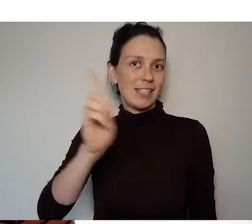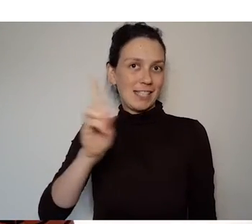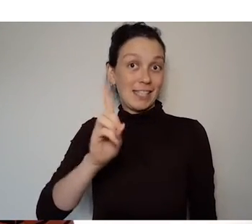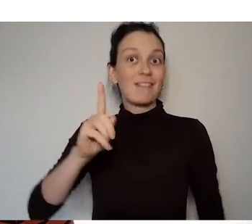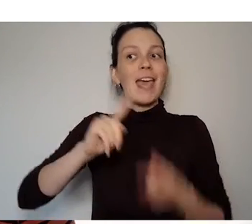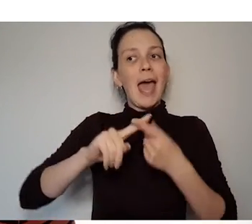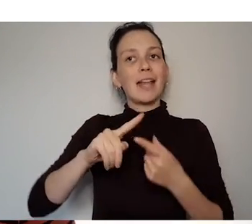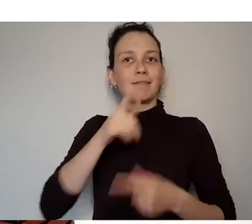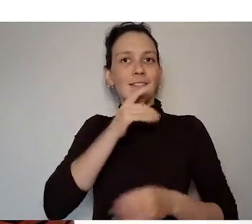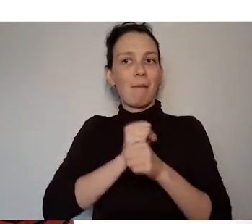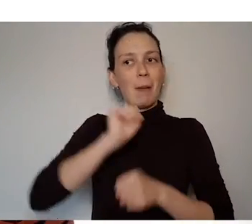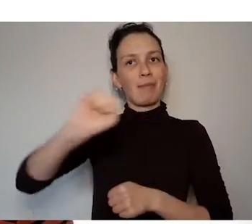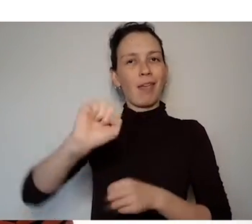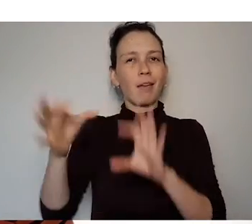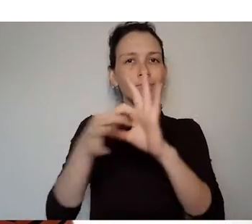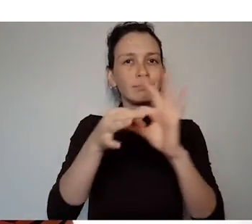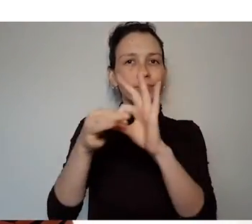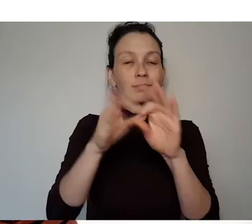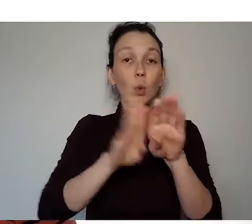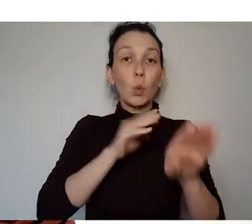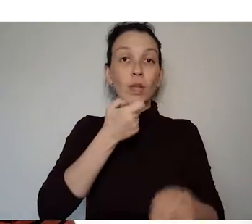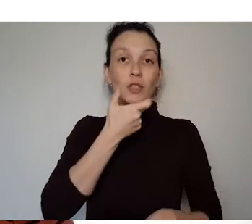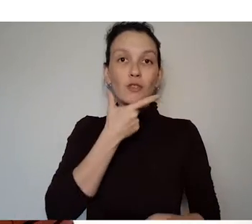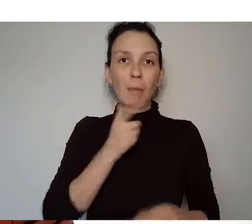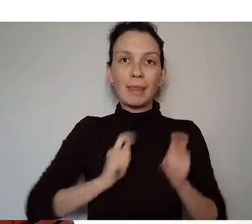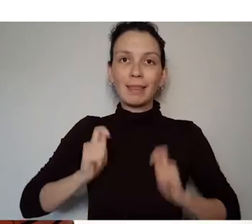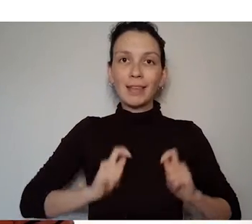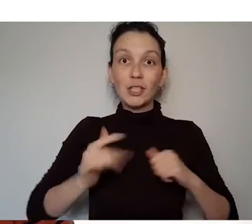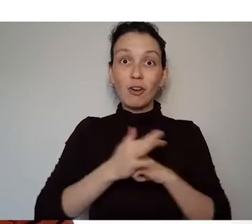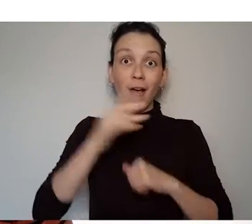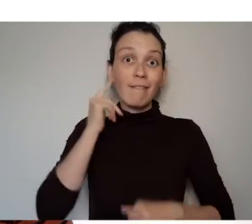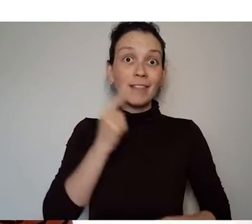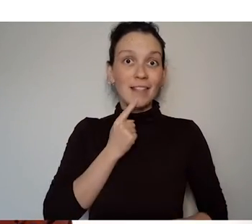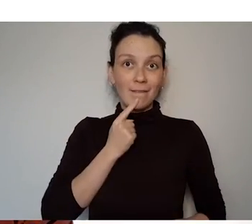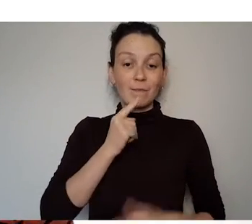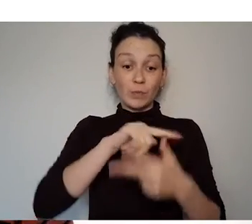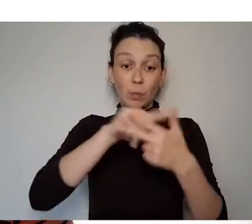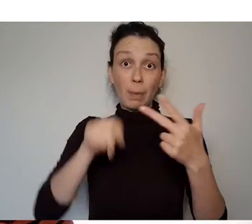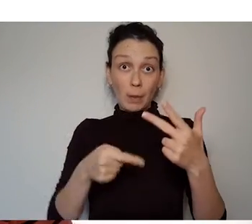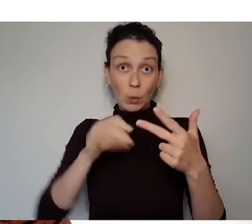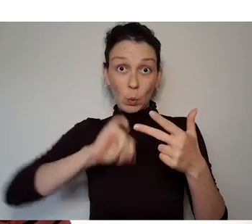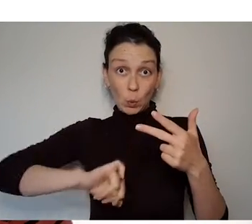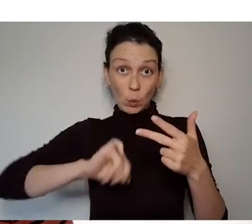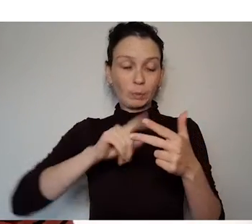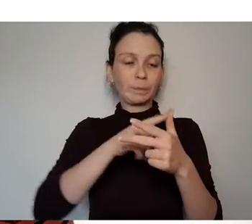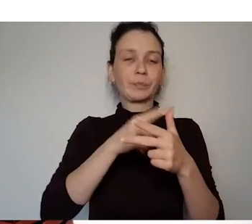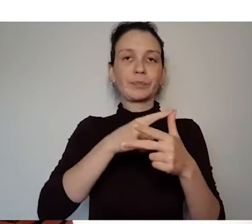in with the Dublin Theatre of the Deaf based around Deevy's works. The panel is made up of